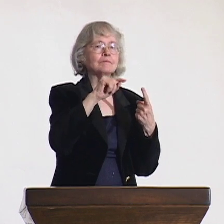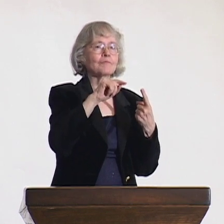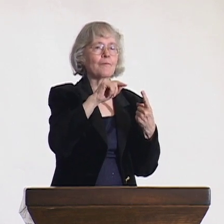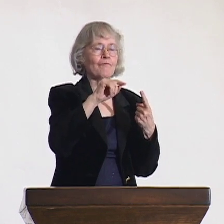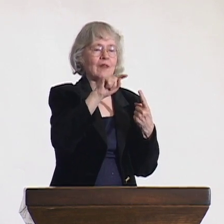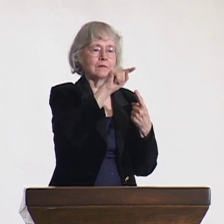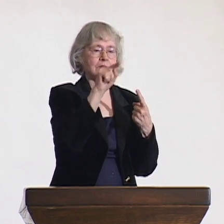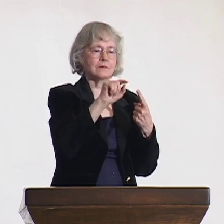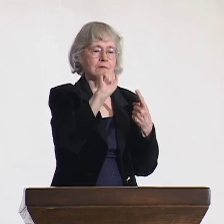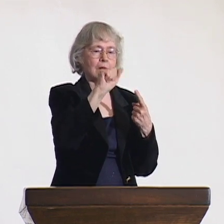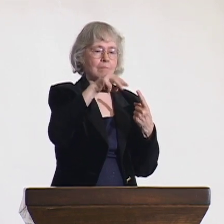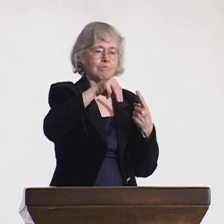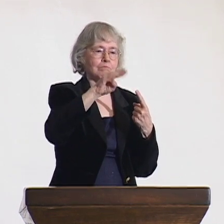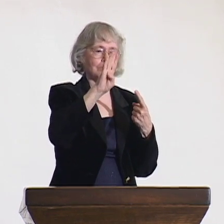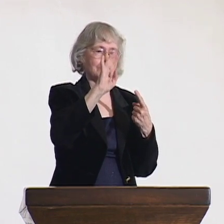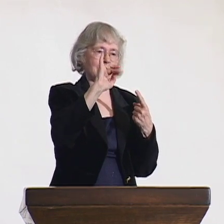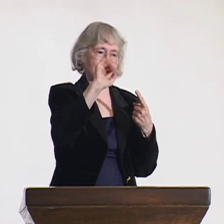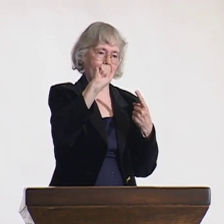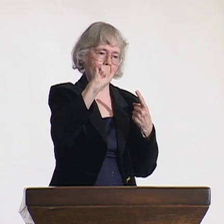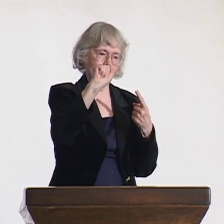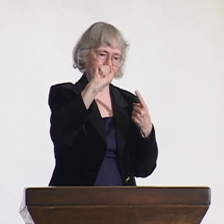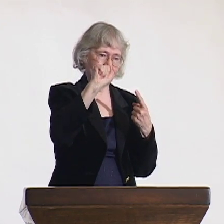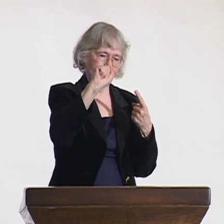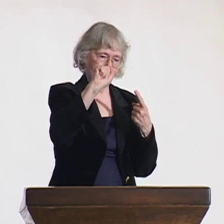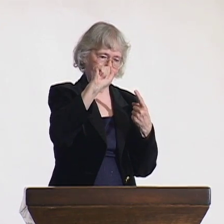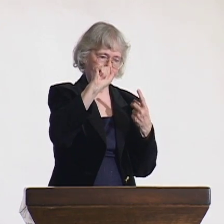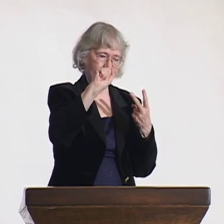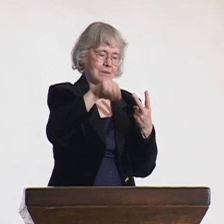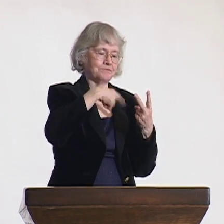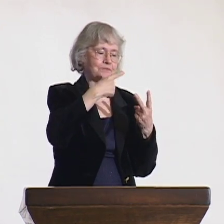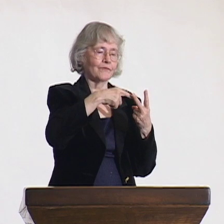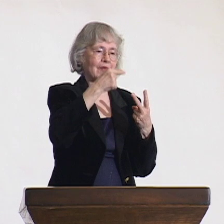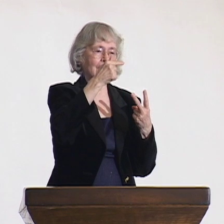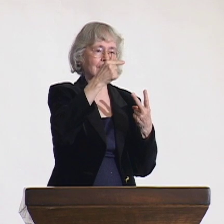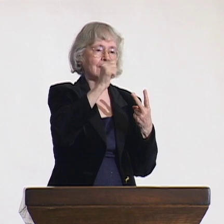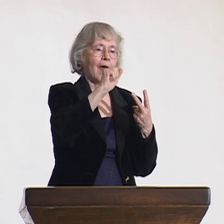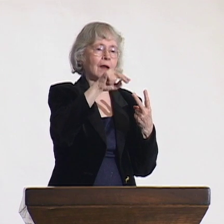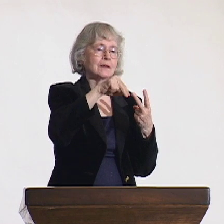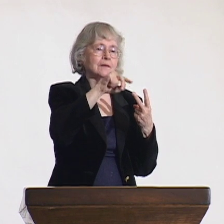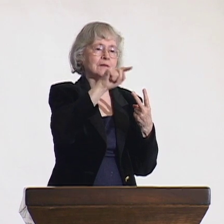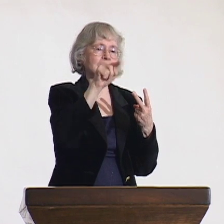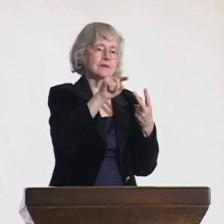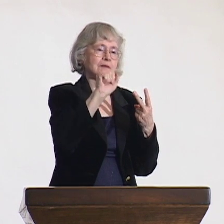I started to work in Zambia. Tanzania...